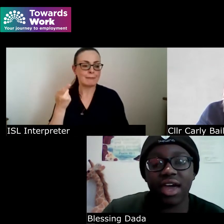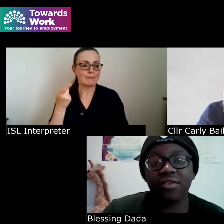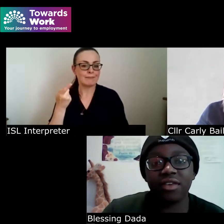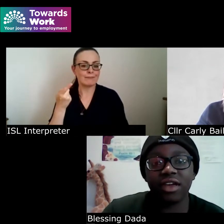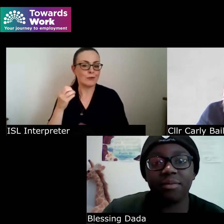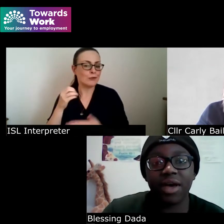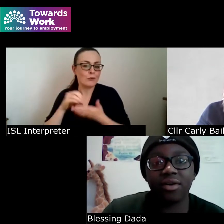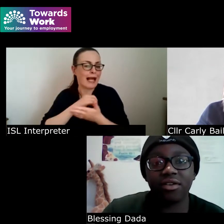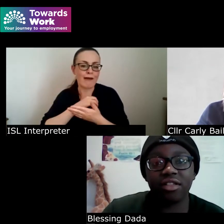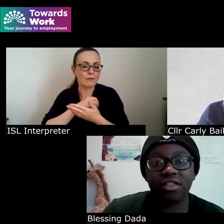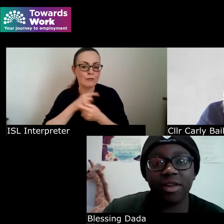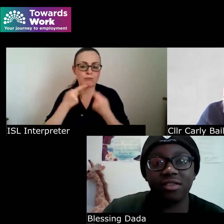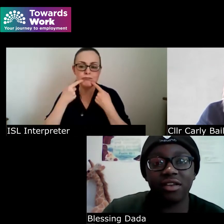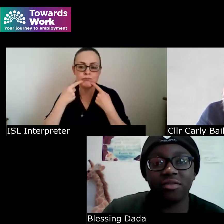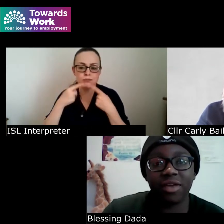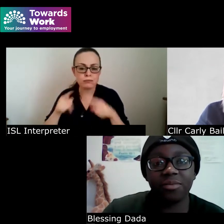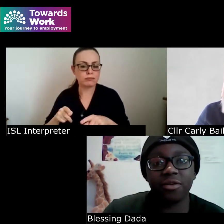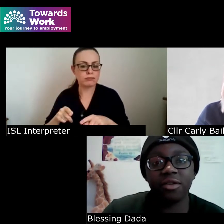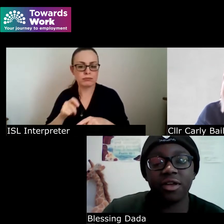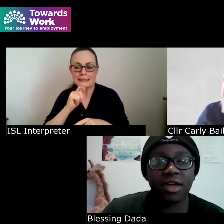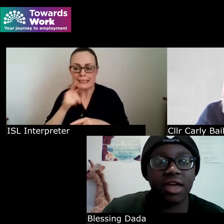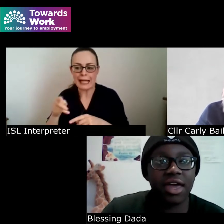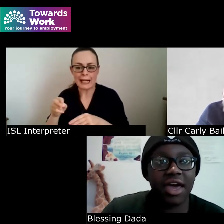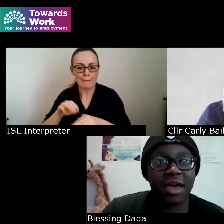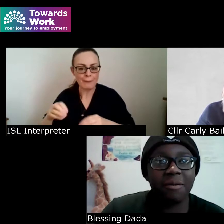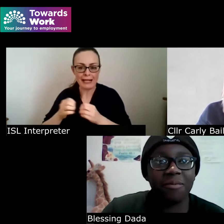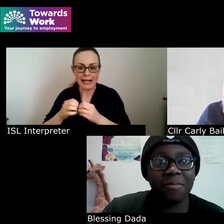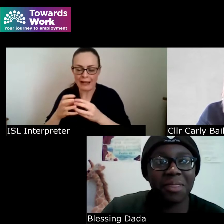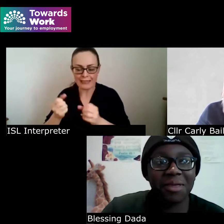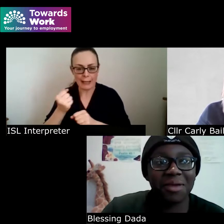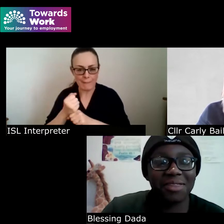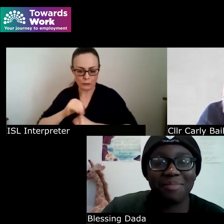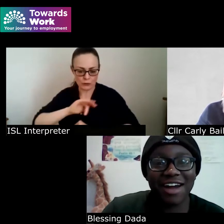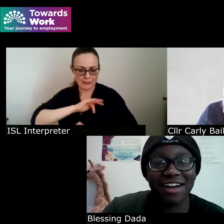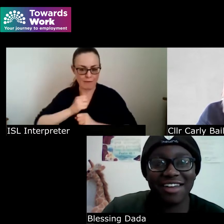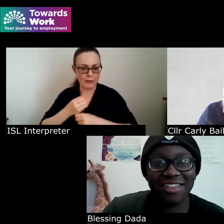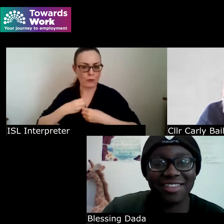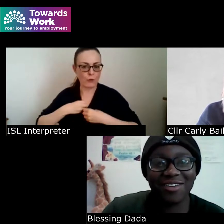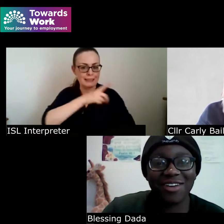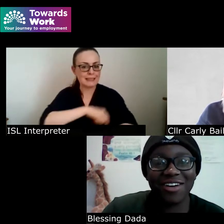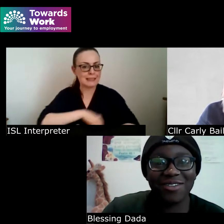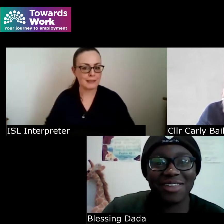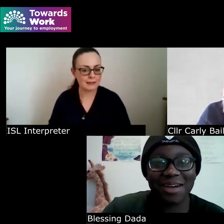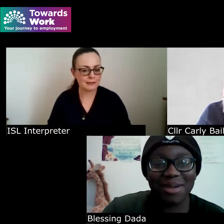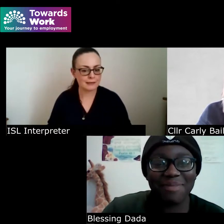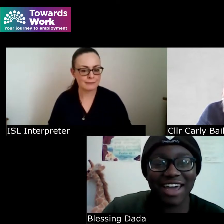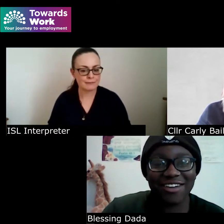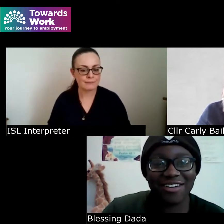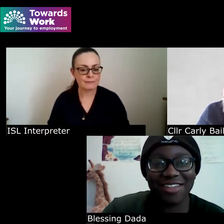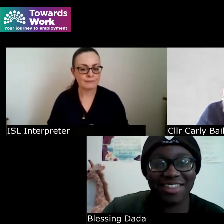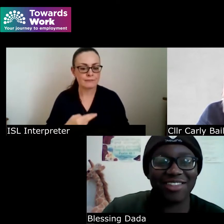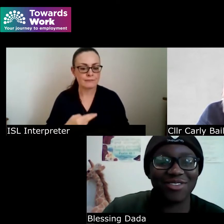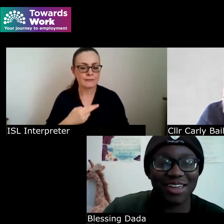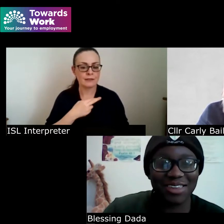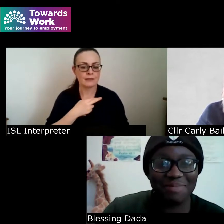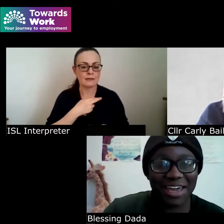everything about your disability to people and the bar is so low that my back hurts trying to pick it